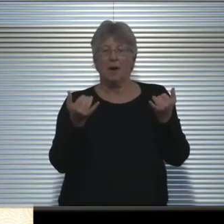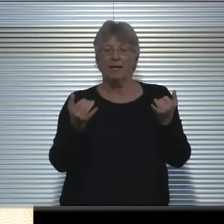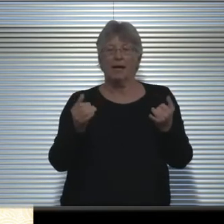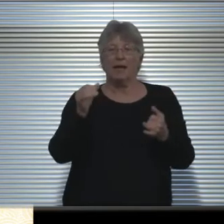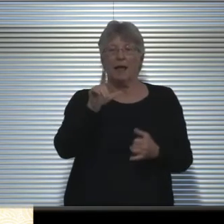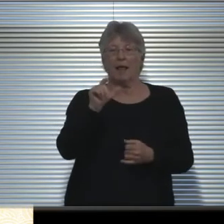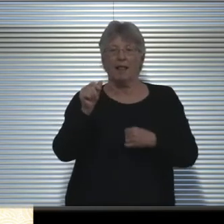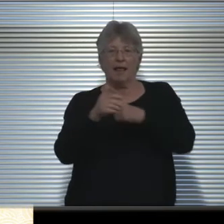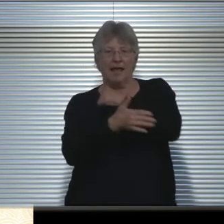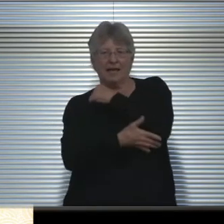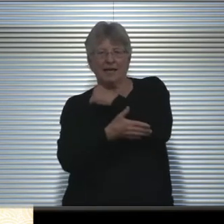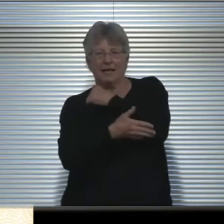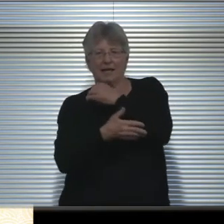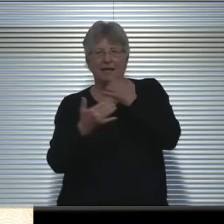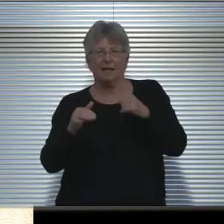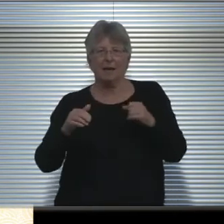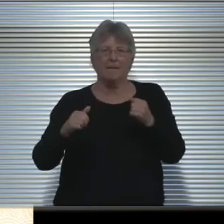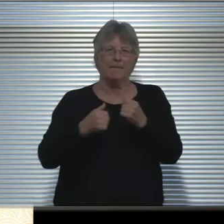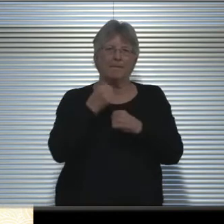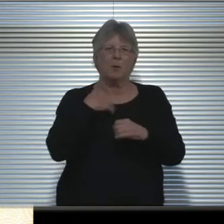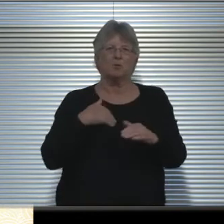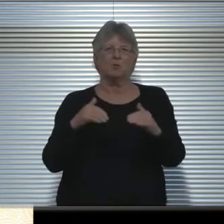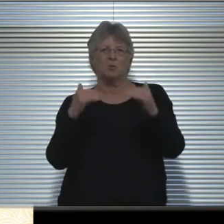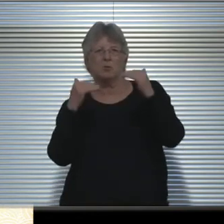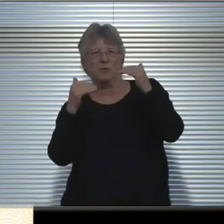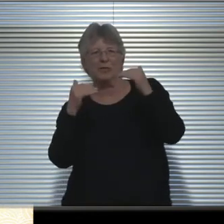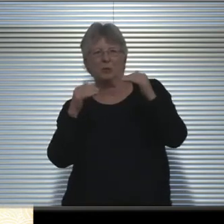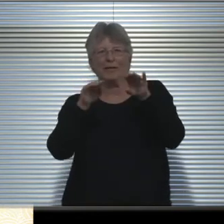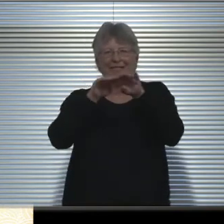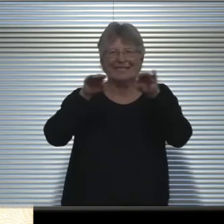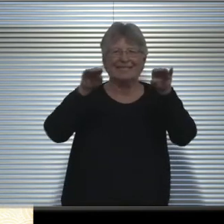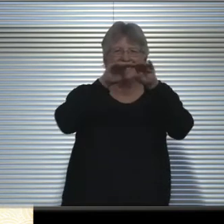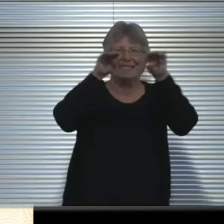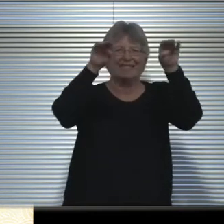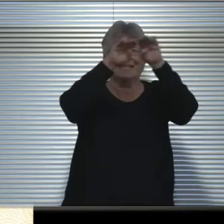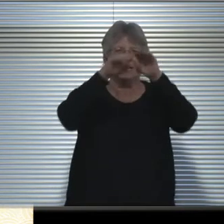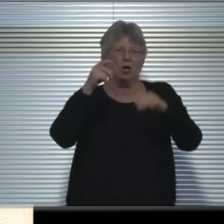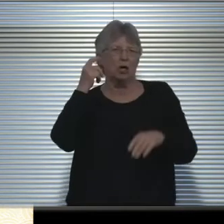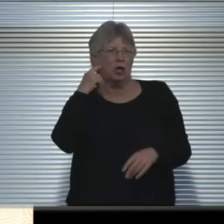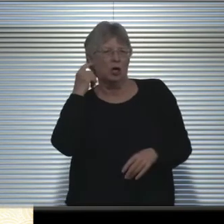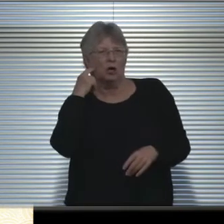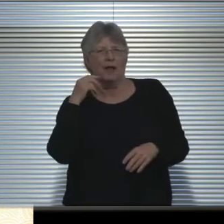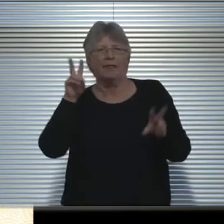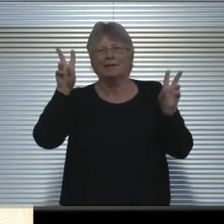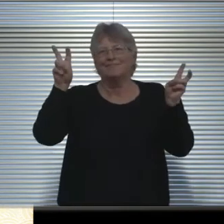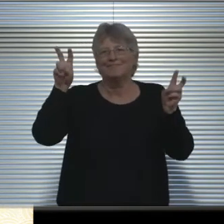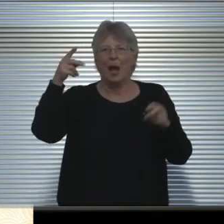remains in the most restrictive tier, or as we're hearing it referred to recently the purple tier.